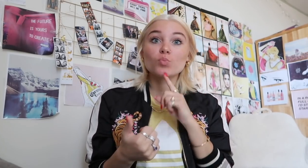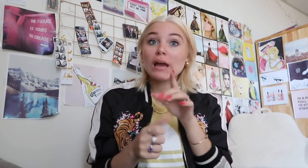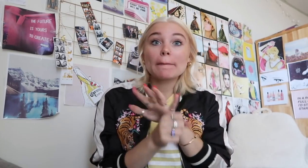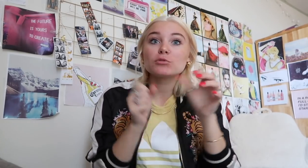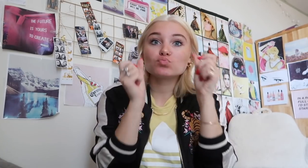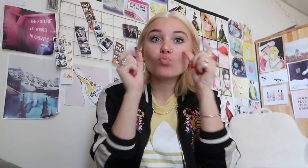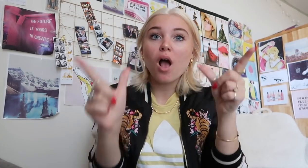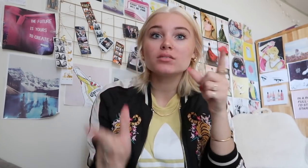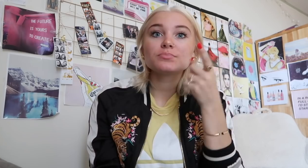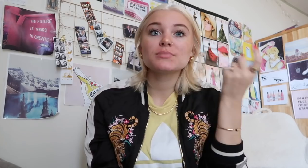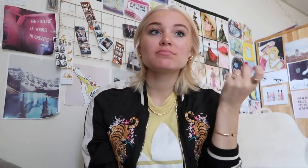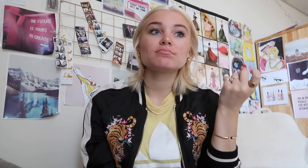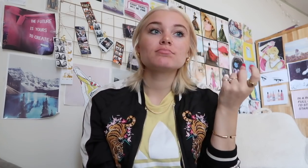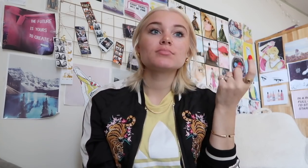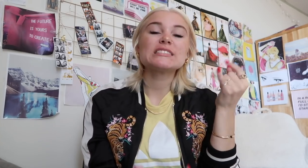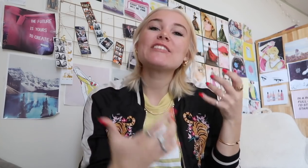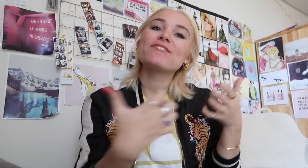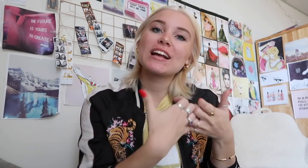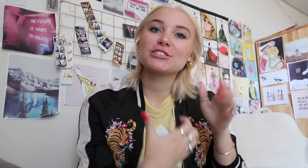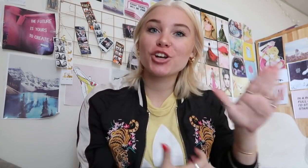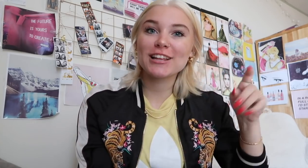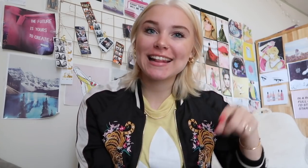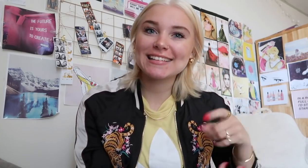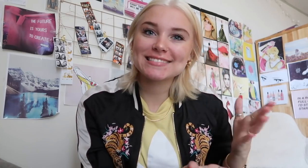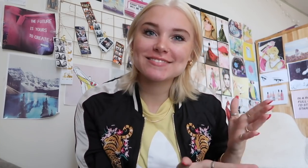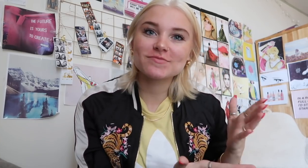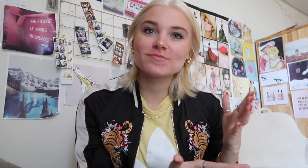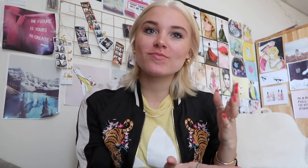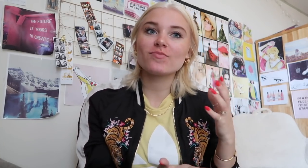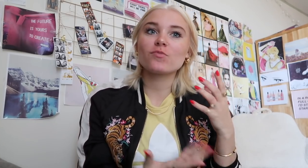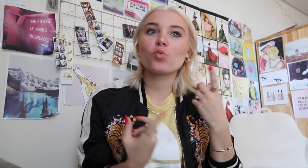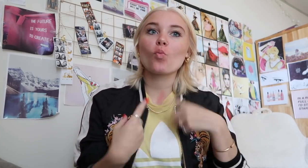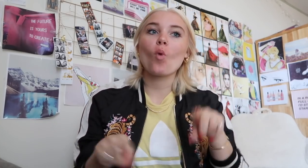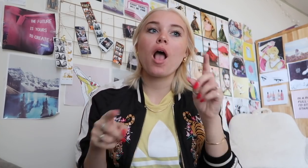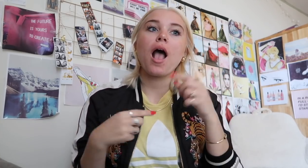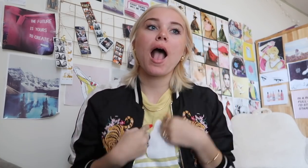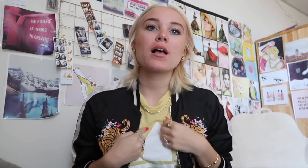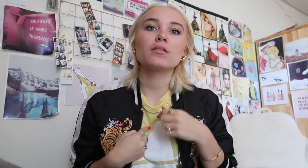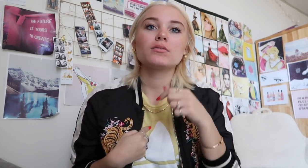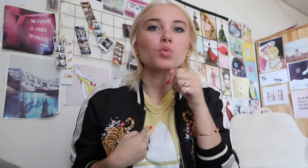I was completely surprised because it was fit to her needs and didn't want continue her studying at mainstream school